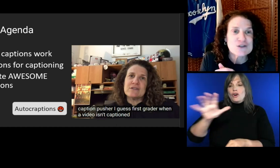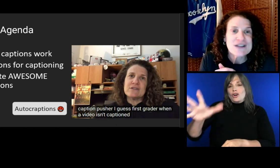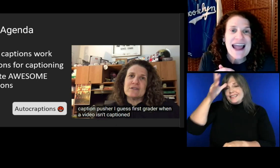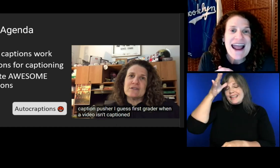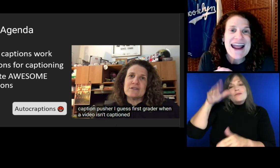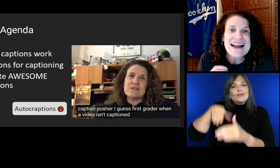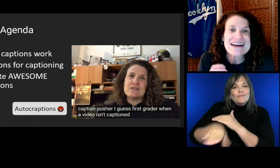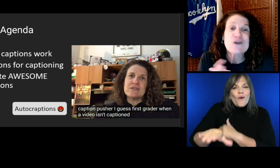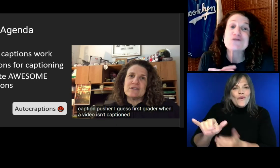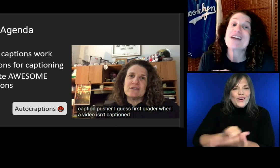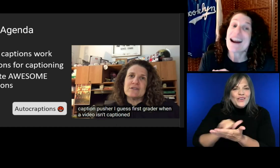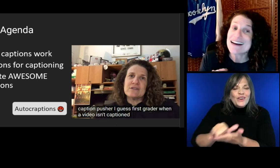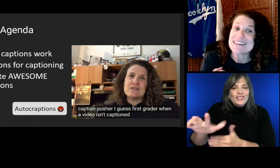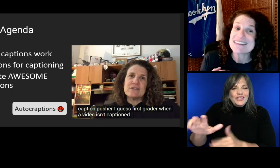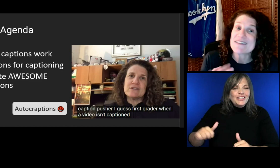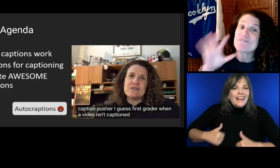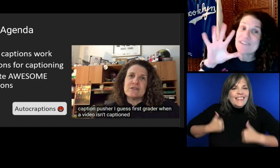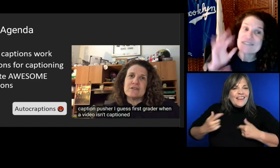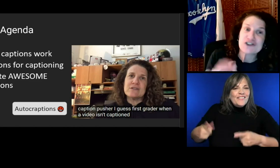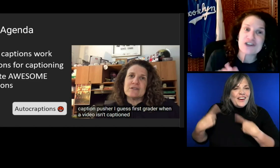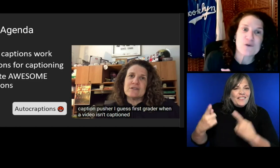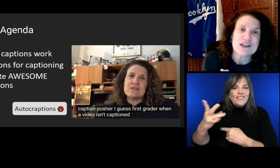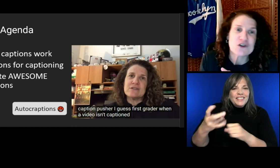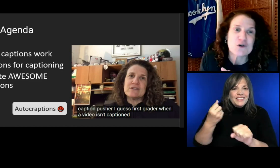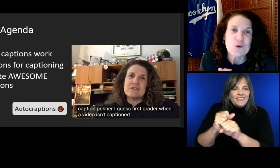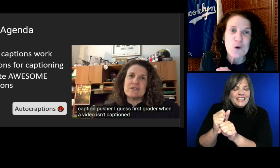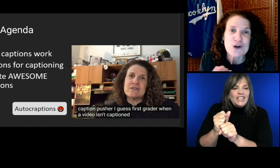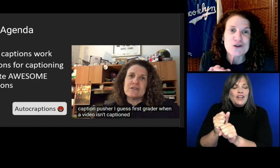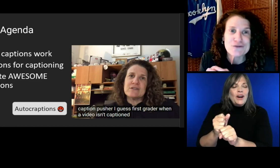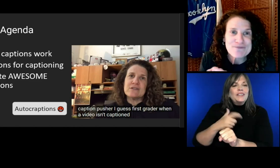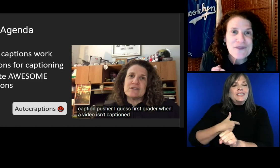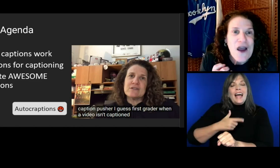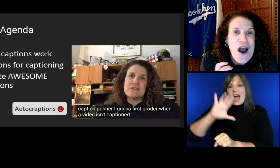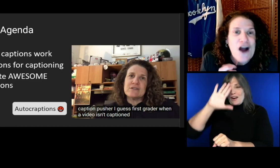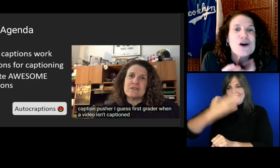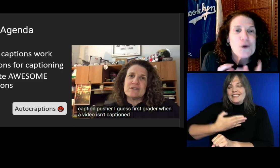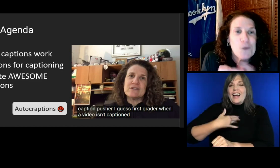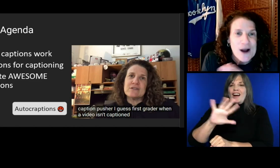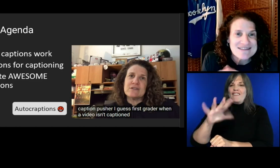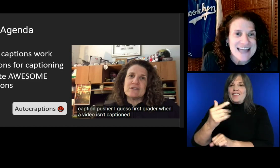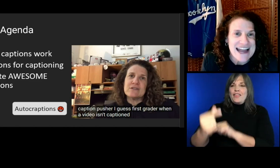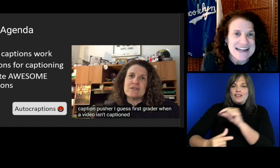years, and her son is a fifth generation New Yorker on her wife's side!